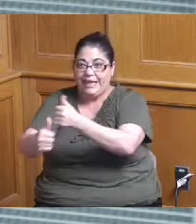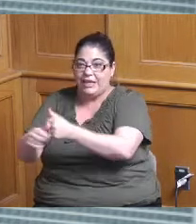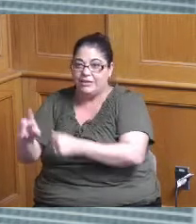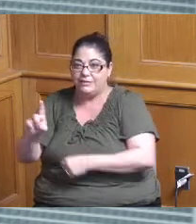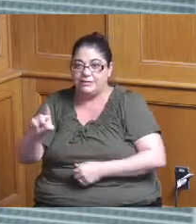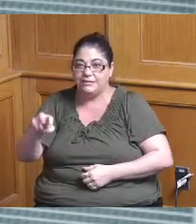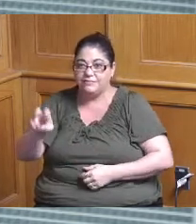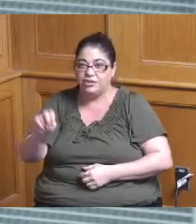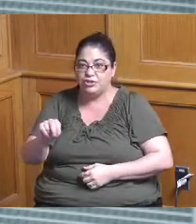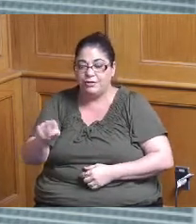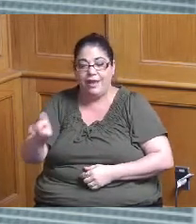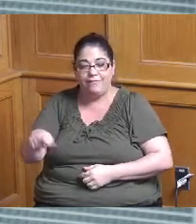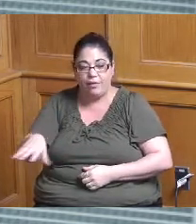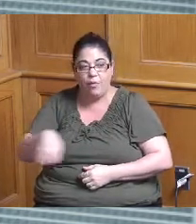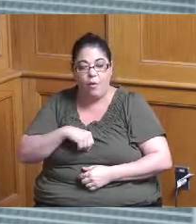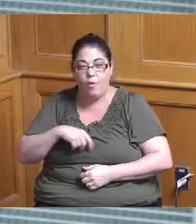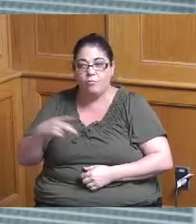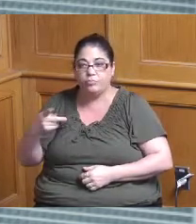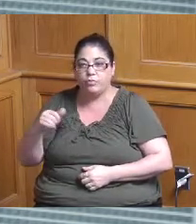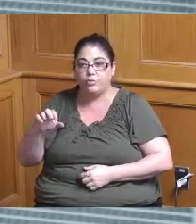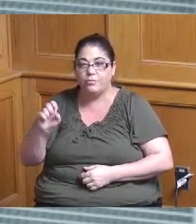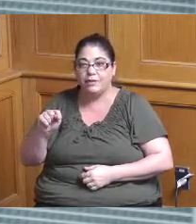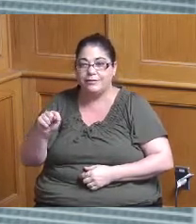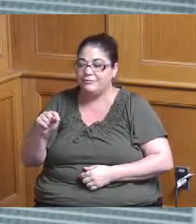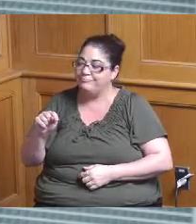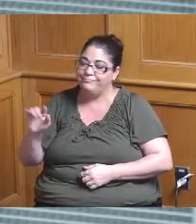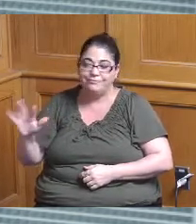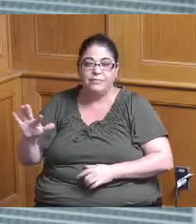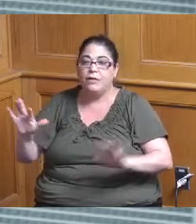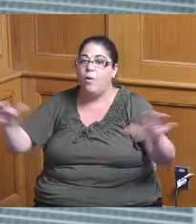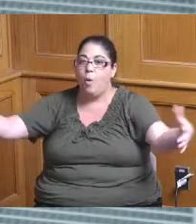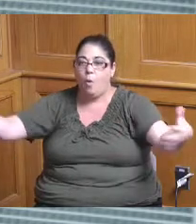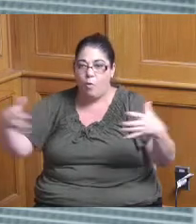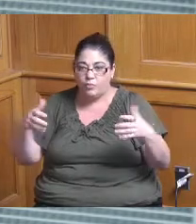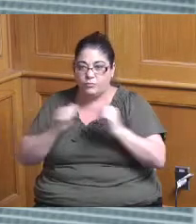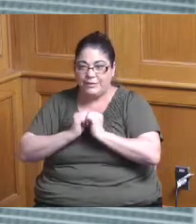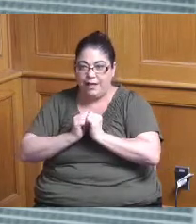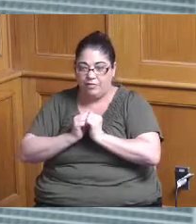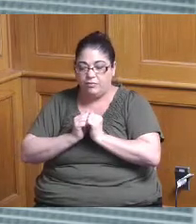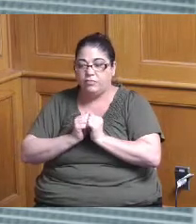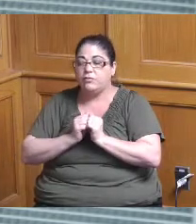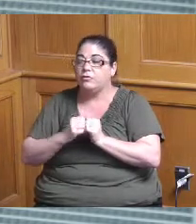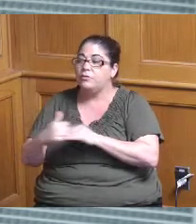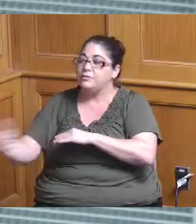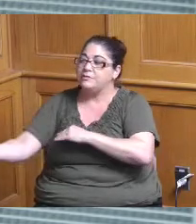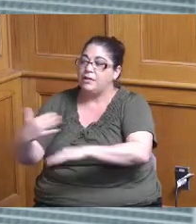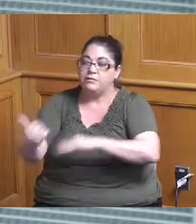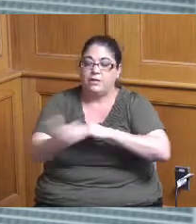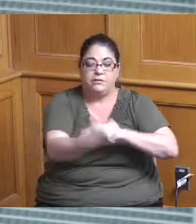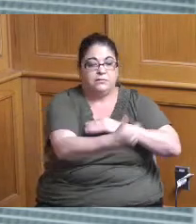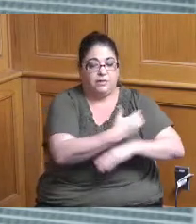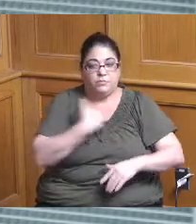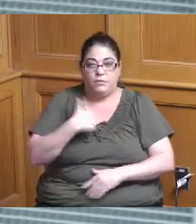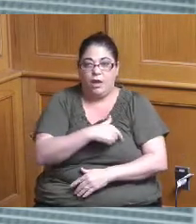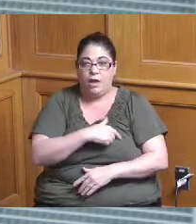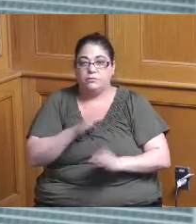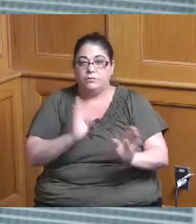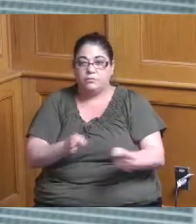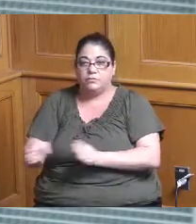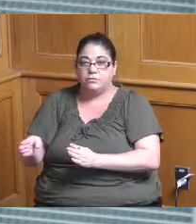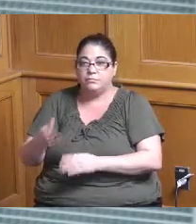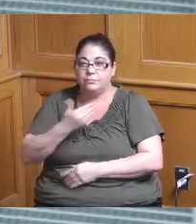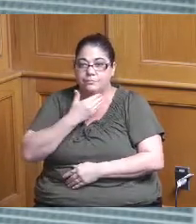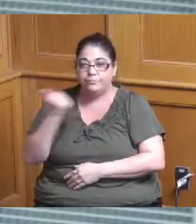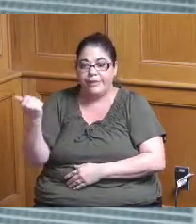project manager creates inefficiencies so having it more centralized and organized you know back up